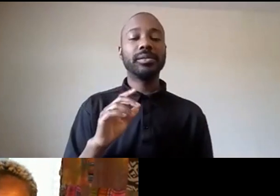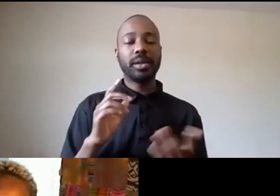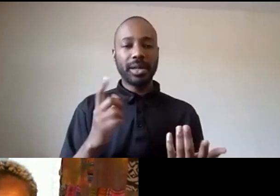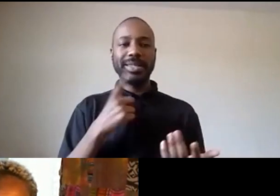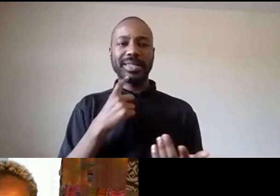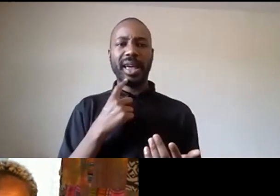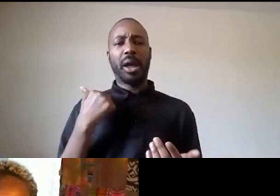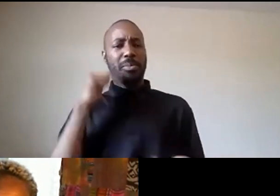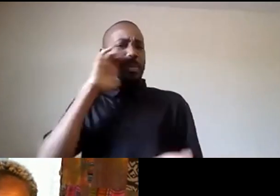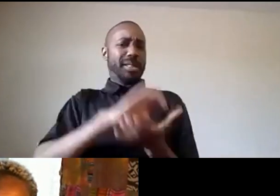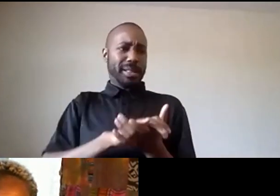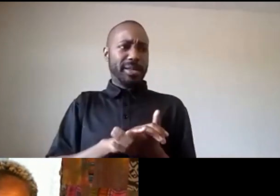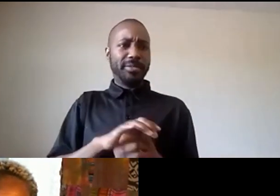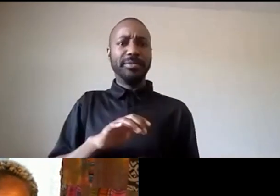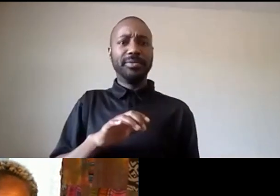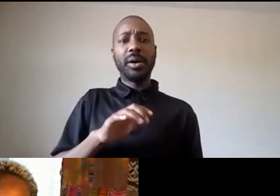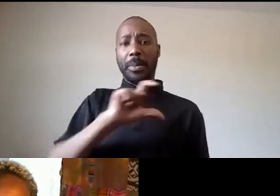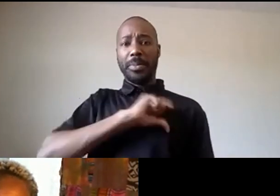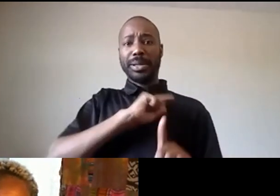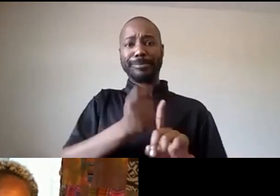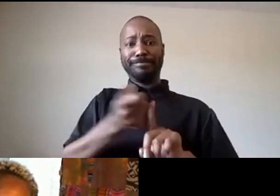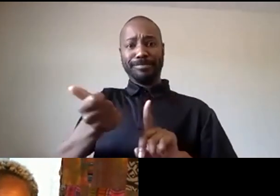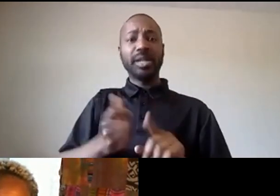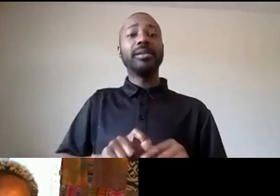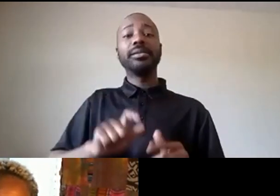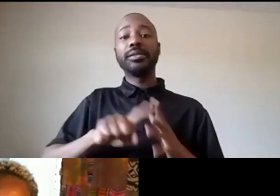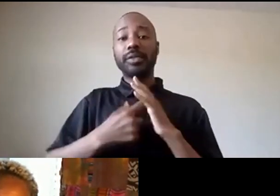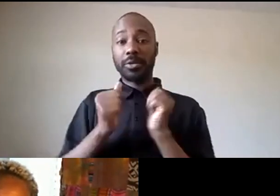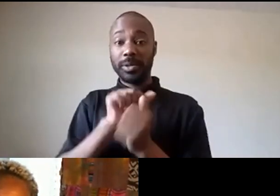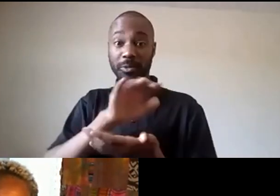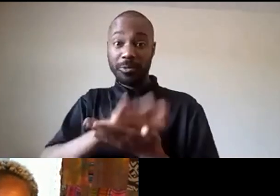i want to include us as schools right think about the trauma